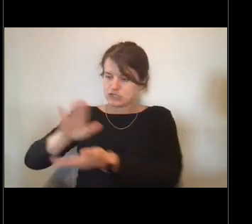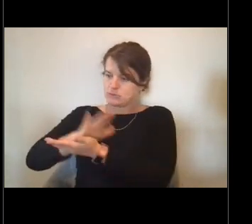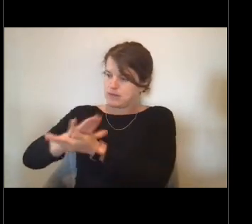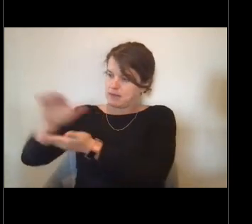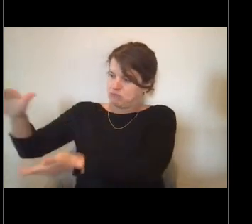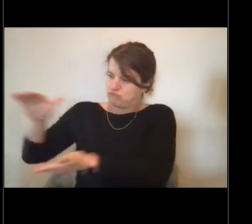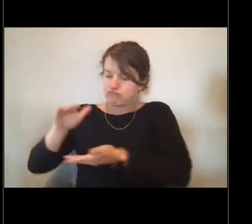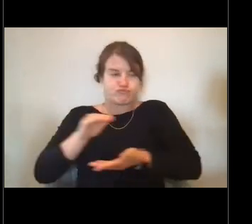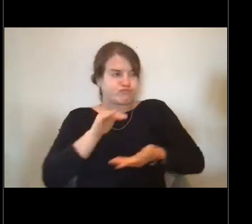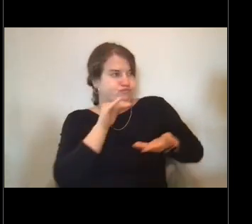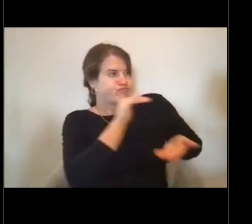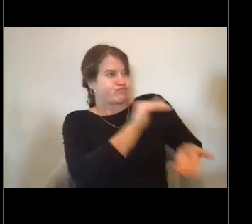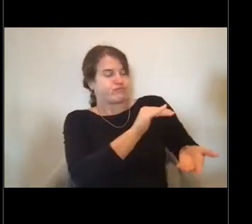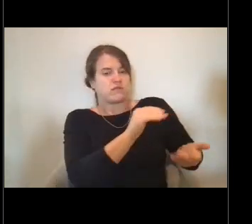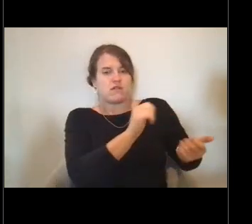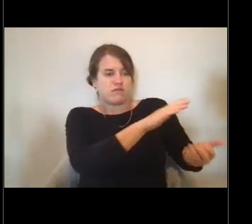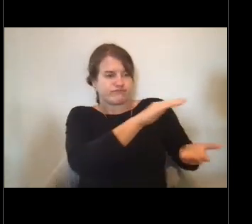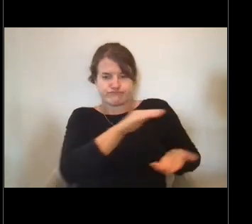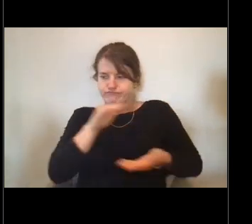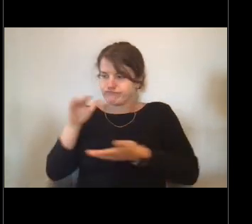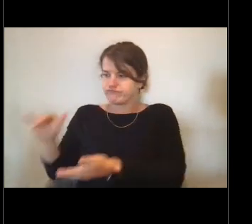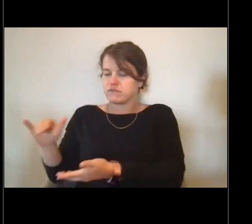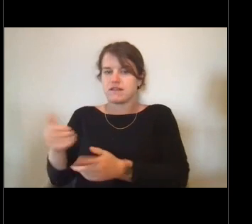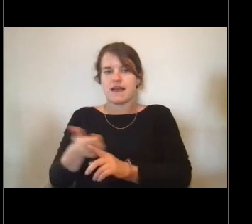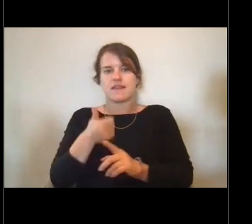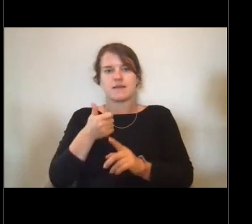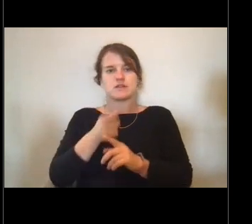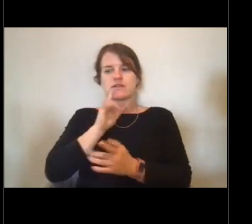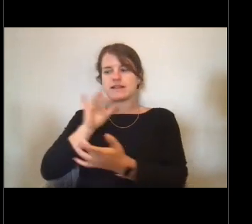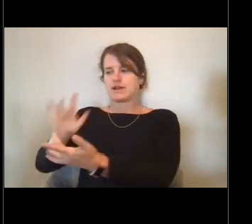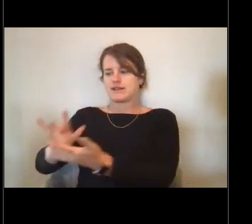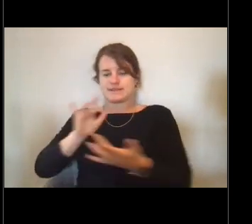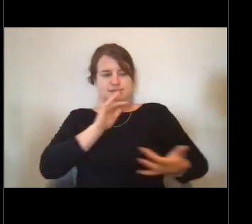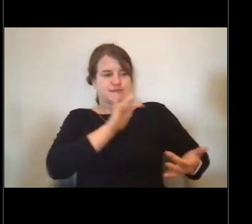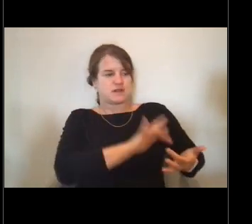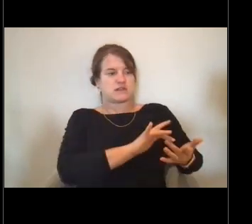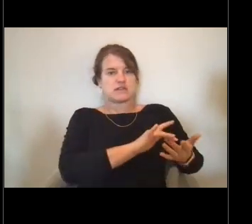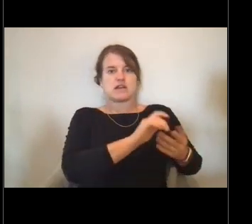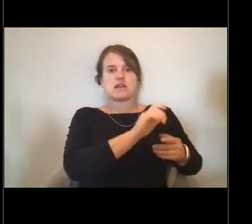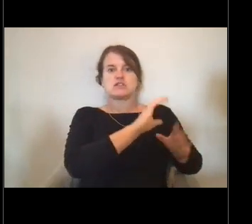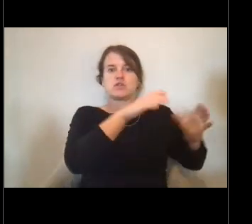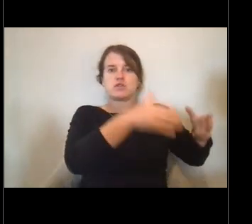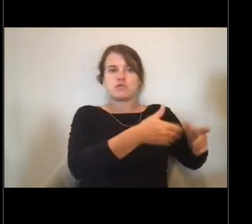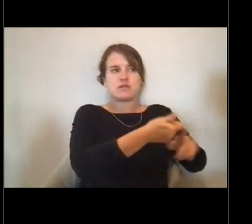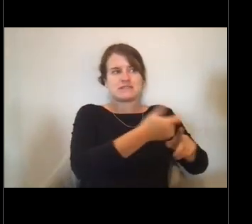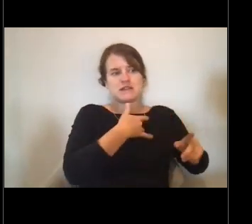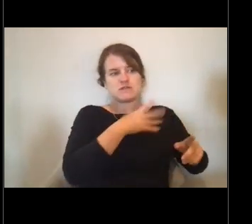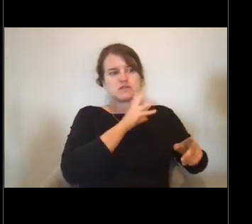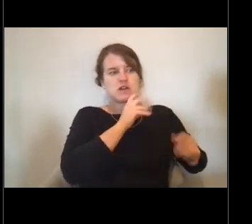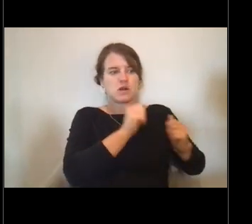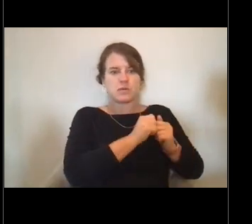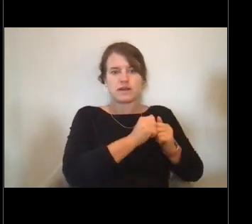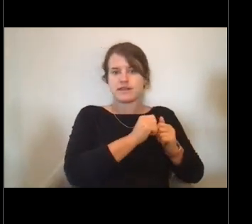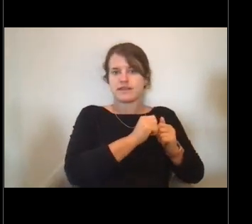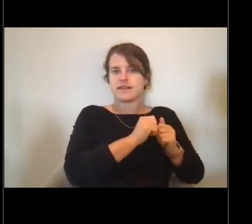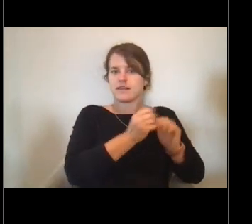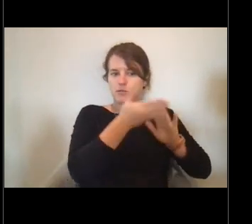They're just the main point of contact. So the ship's crew is talking to the operations officer and the chief scientist is talking